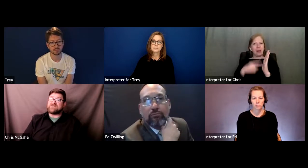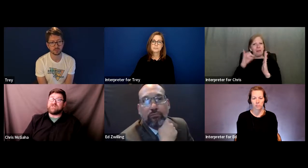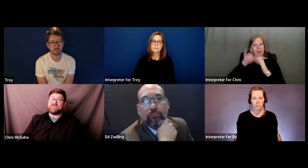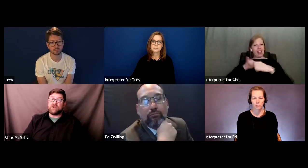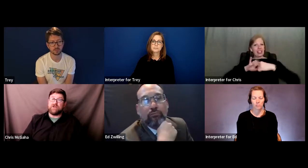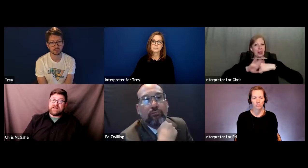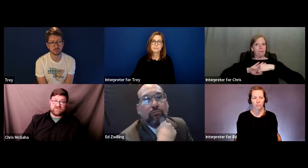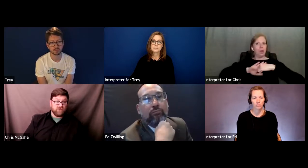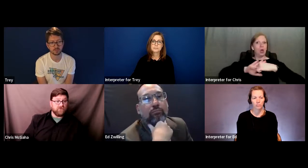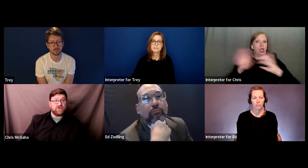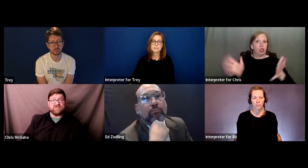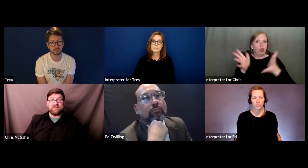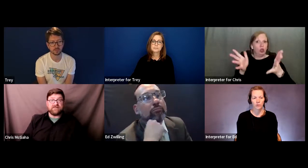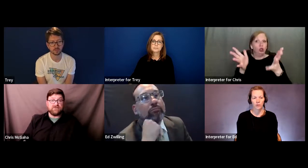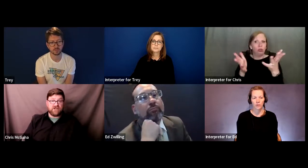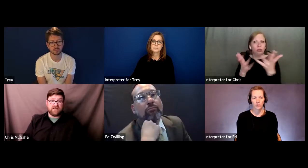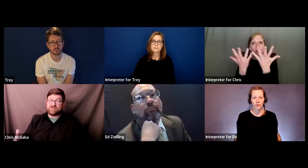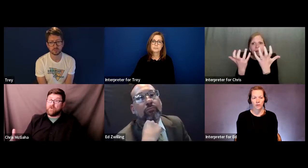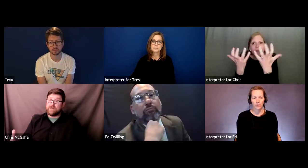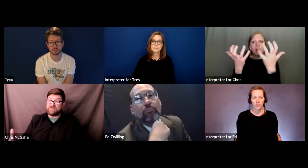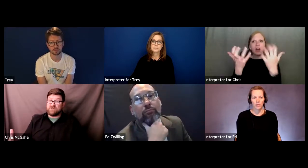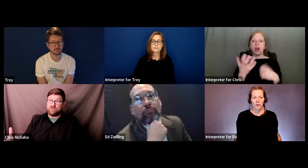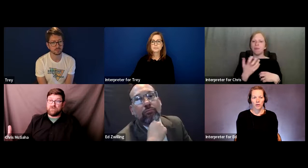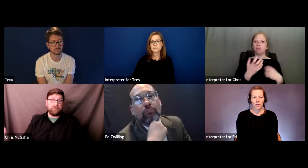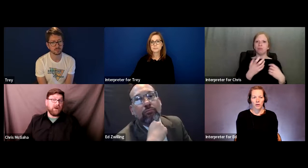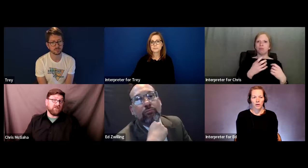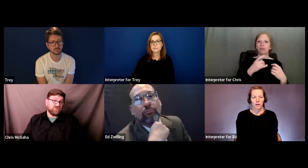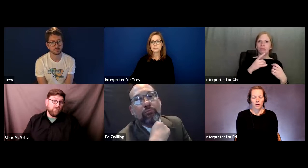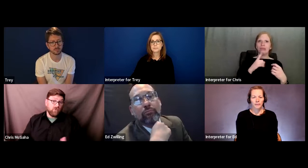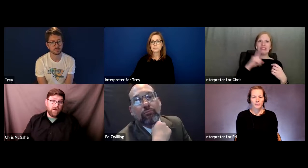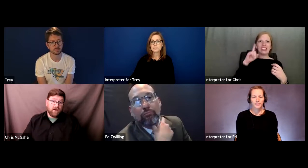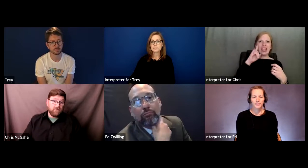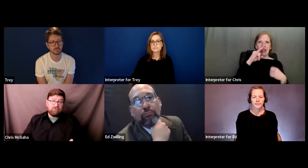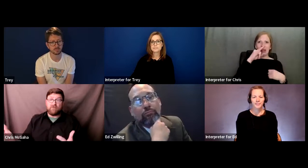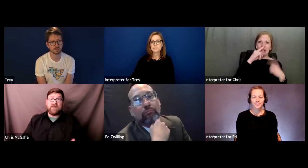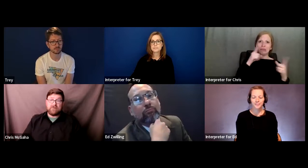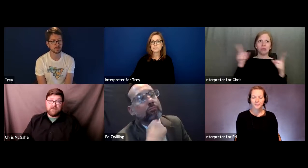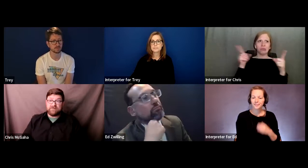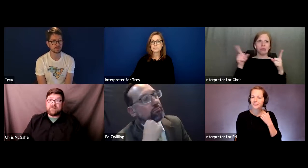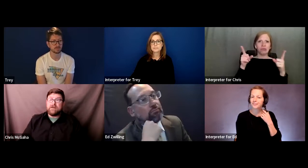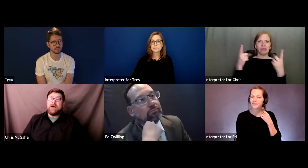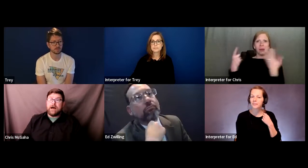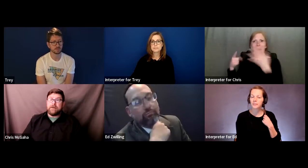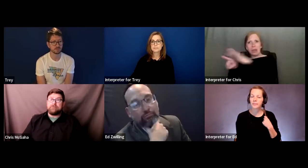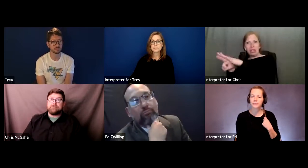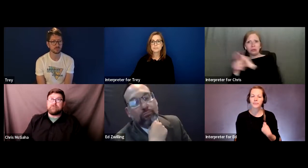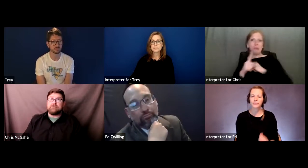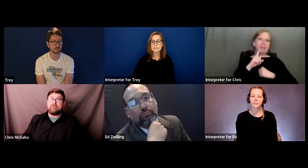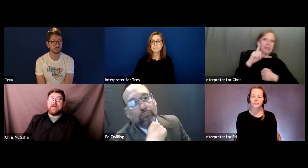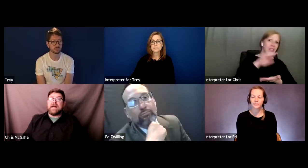students to go to a Deaf school versus just going to the public schools public school where their family lives.